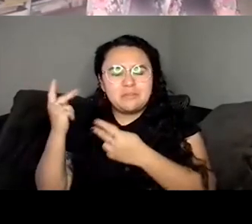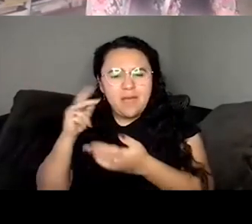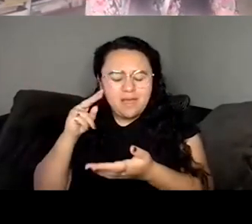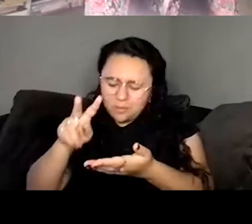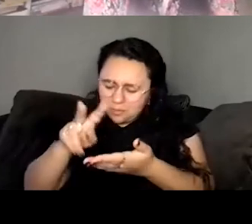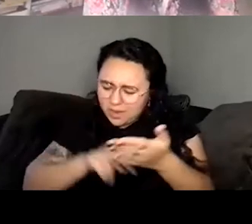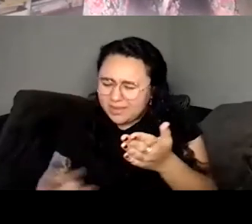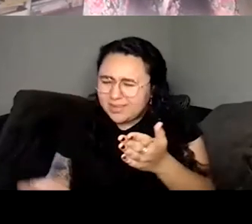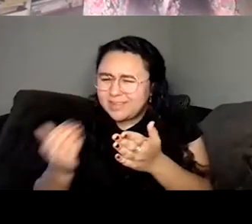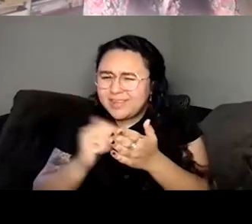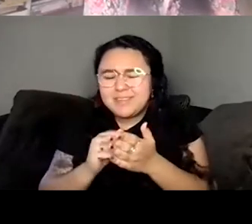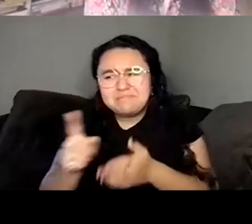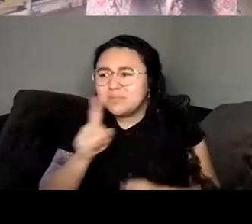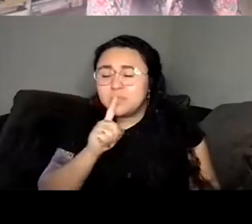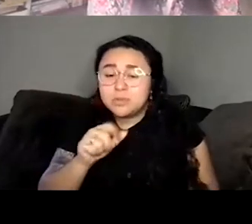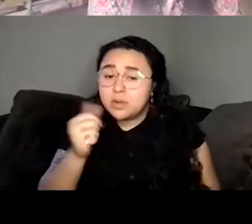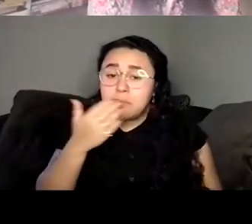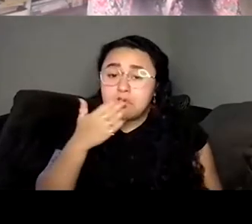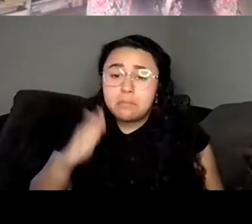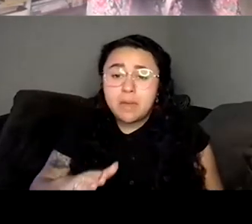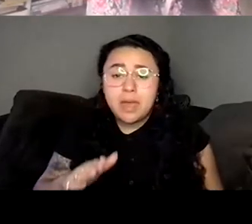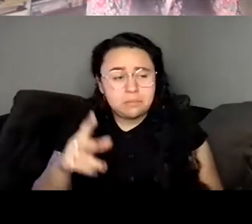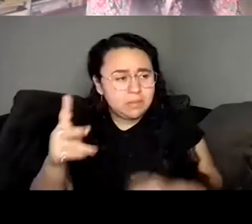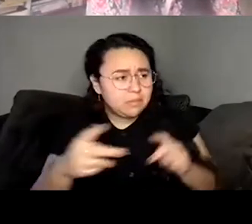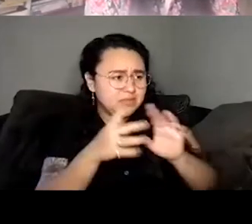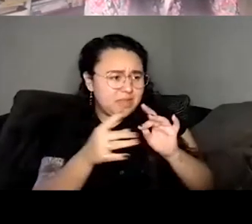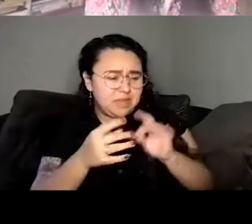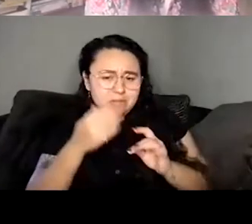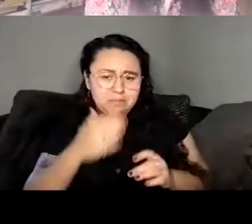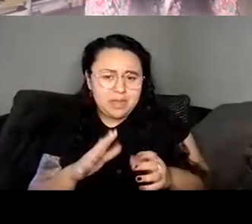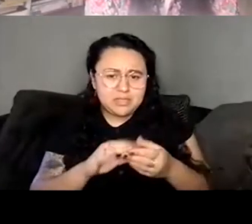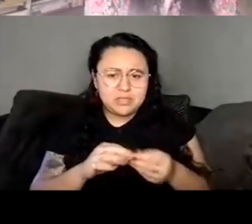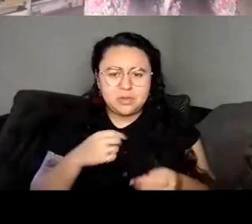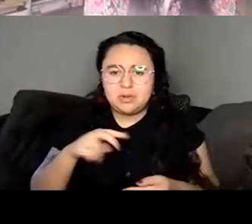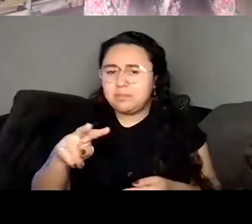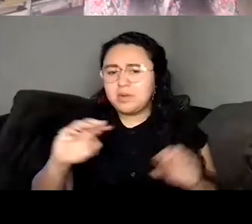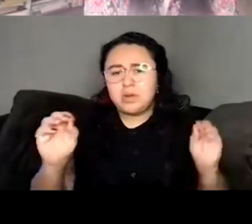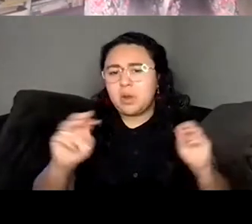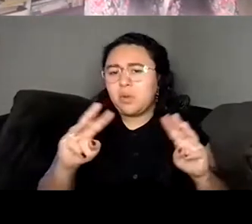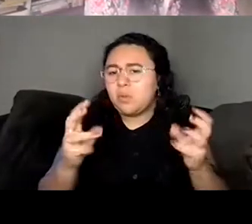know, I didn't think it was like such a bad story. But no one in my workshop just understood